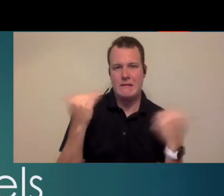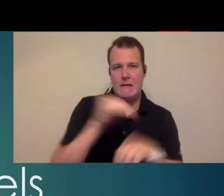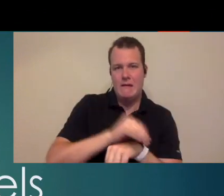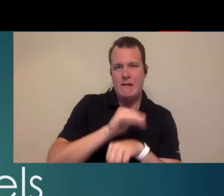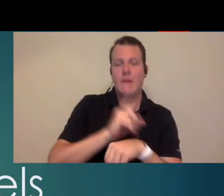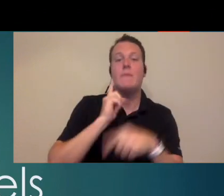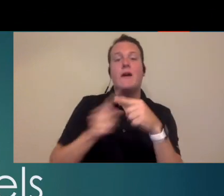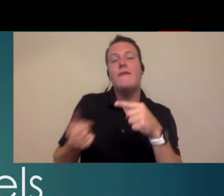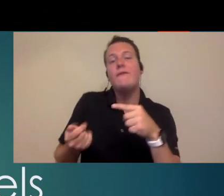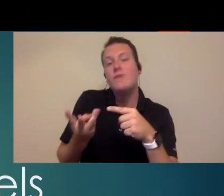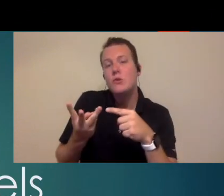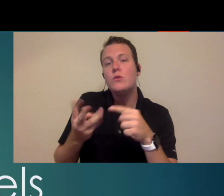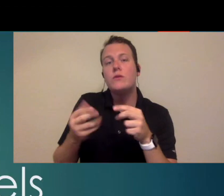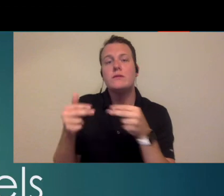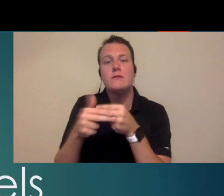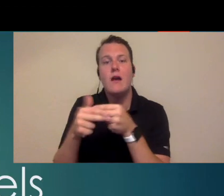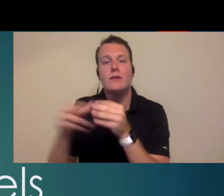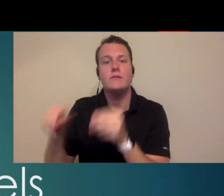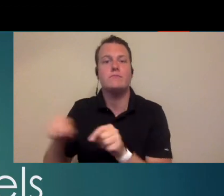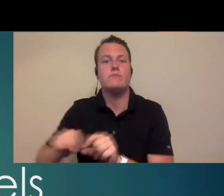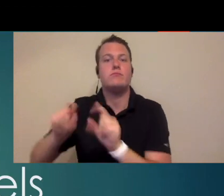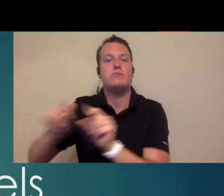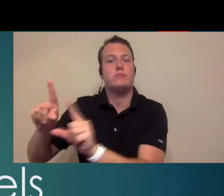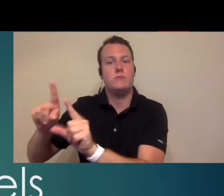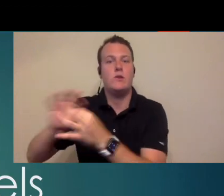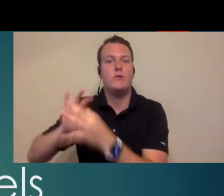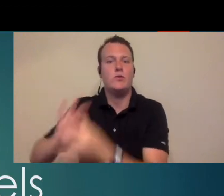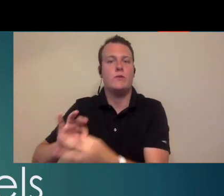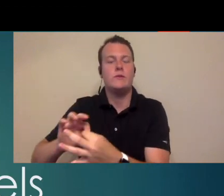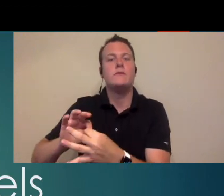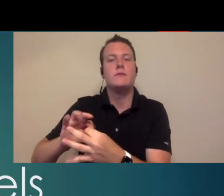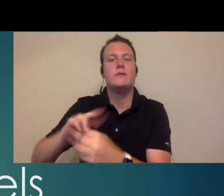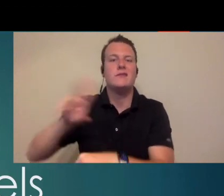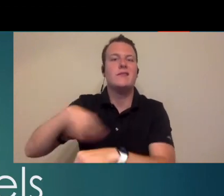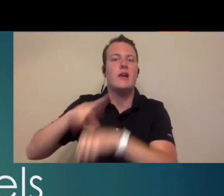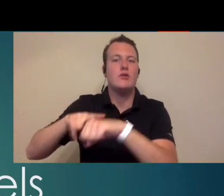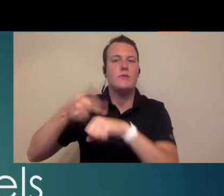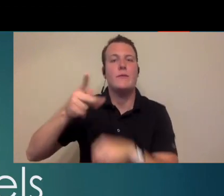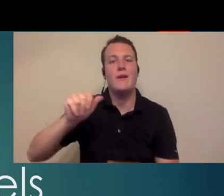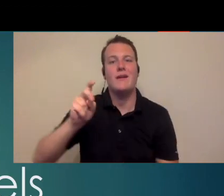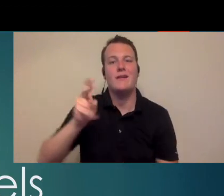I added a couple of slides to on kind of our current situation with the National